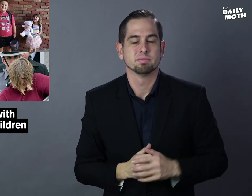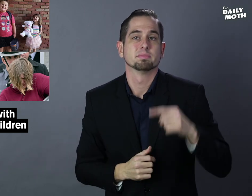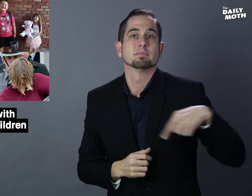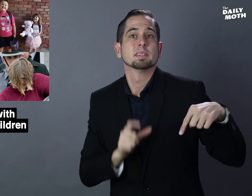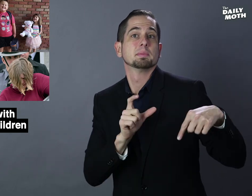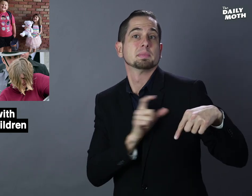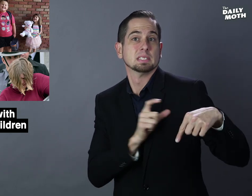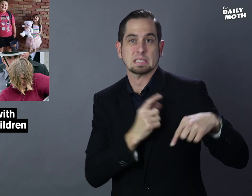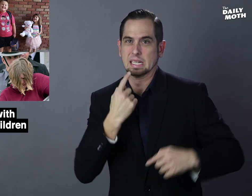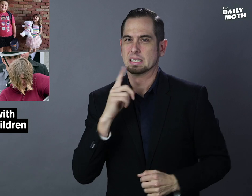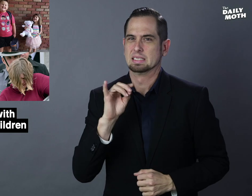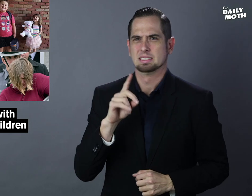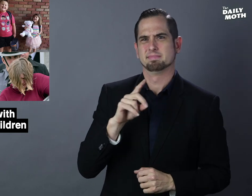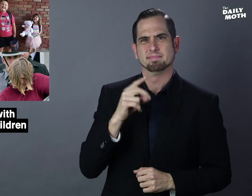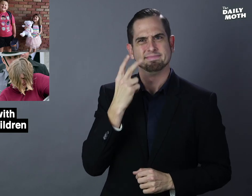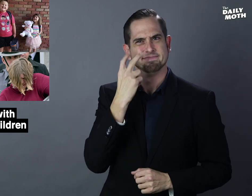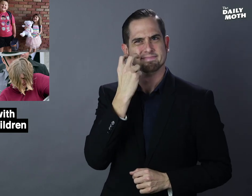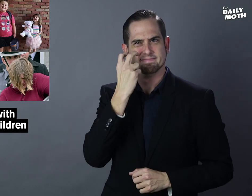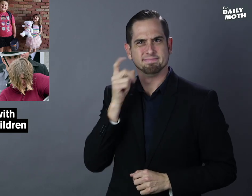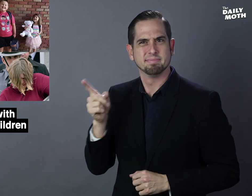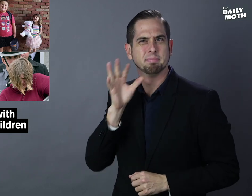Police said they had their doubts about